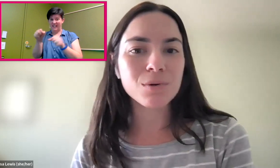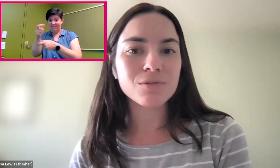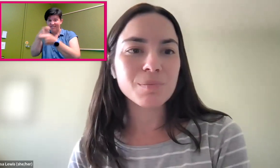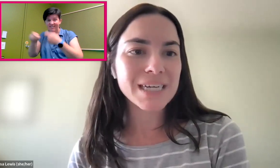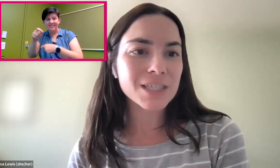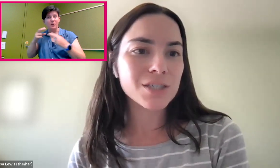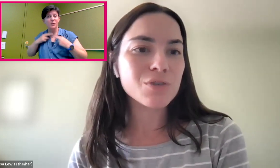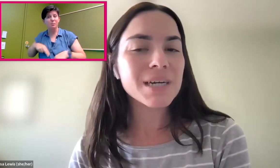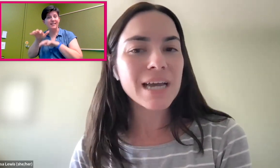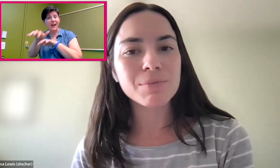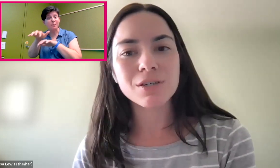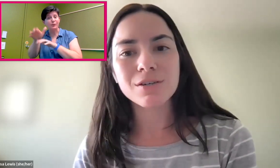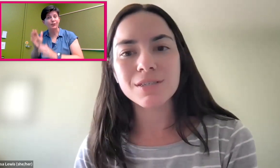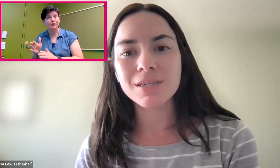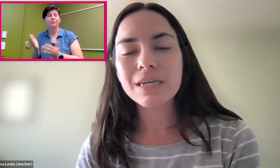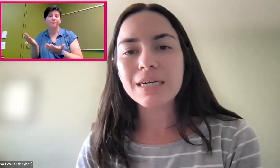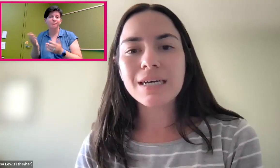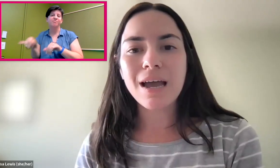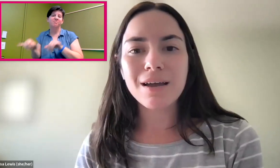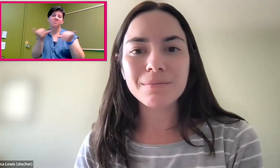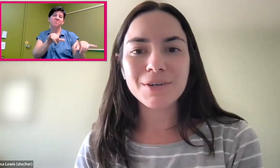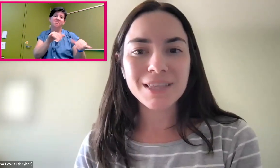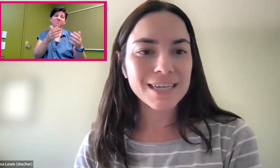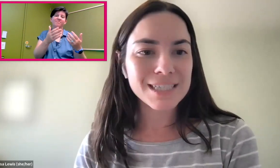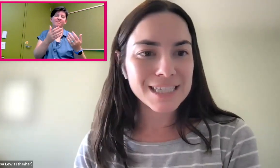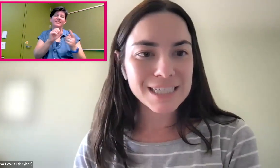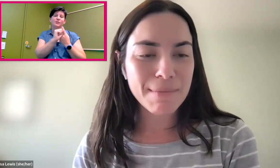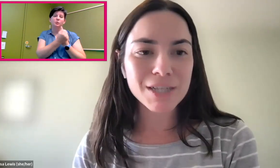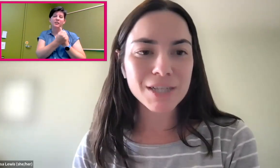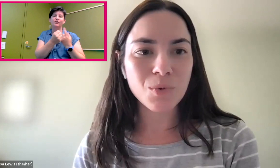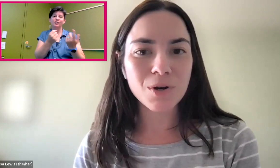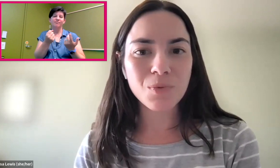will replace human captioners. And you know, I think it's the same answer--